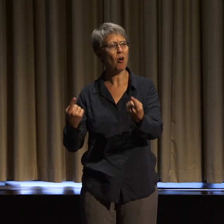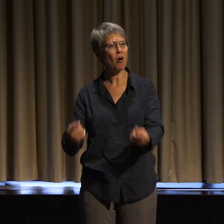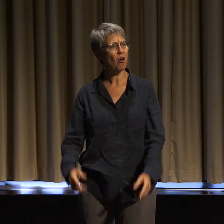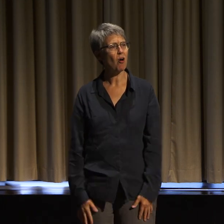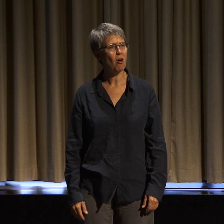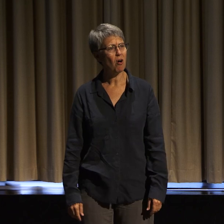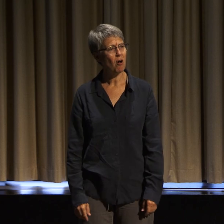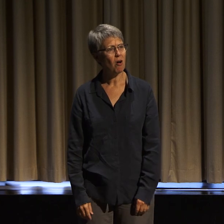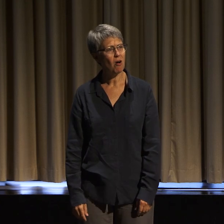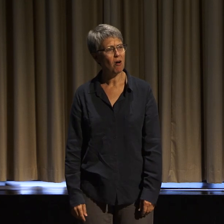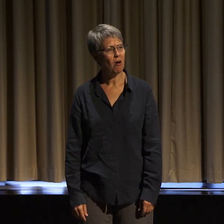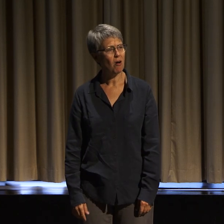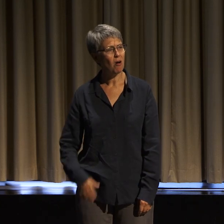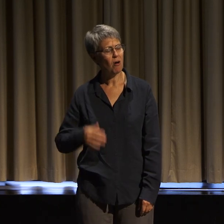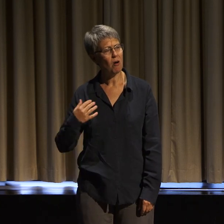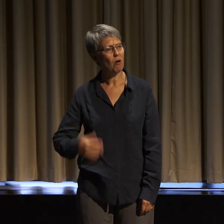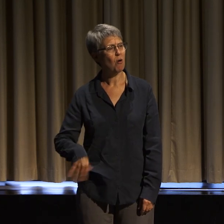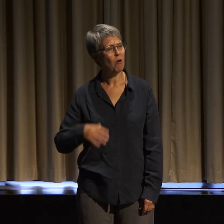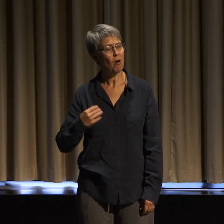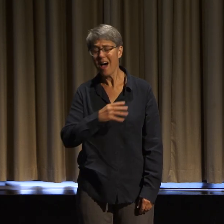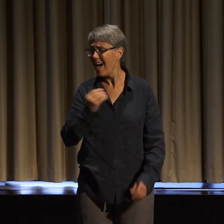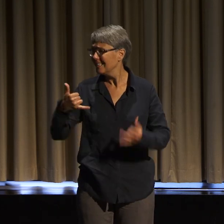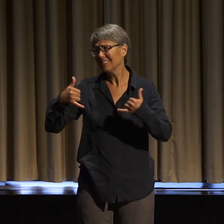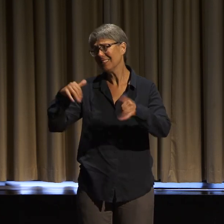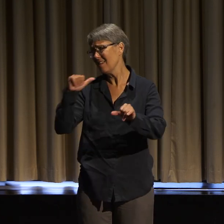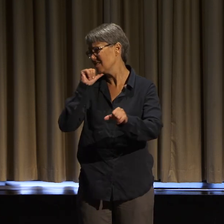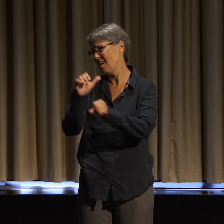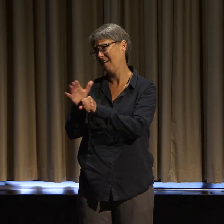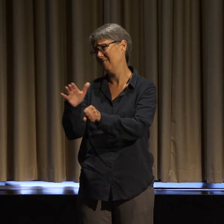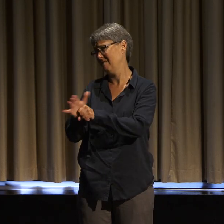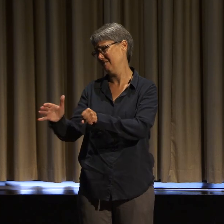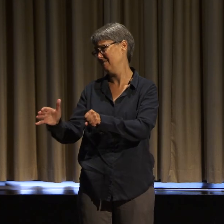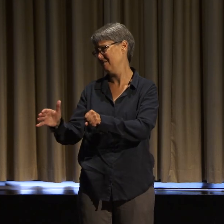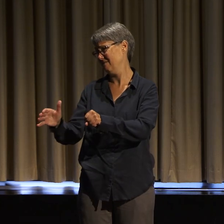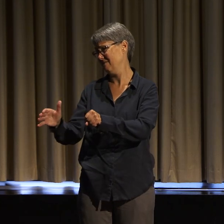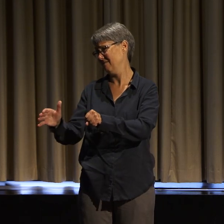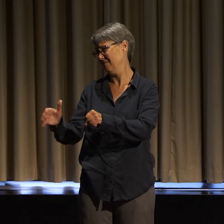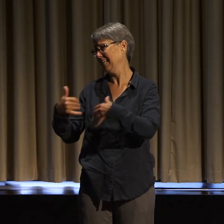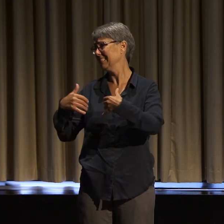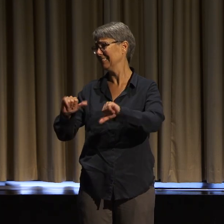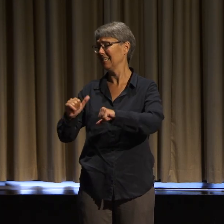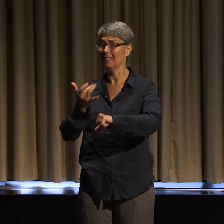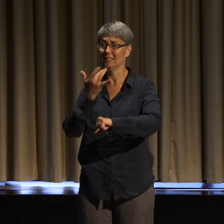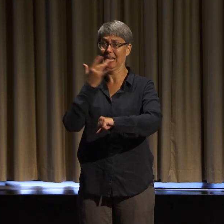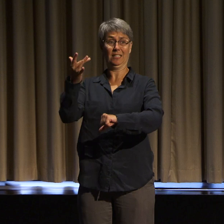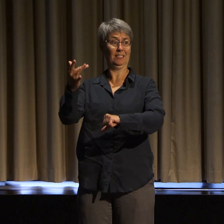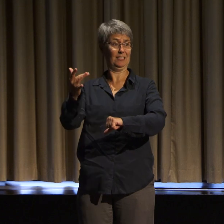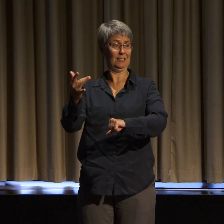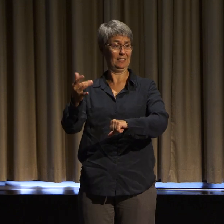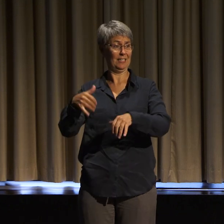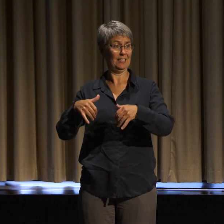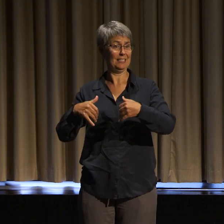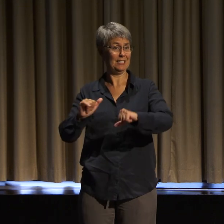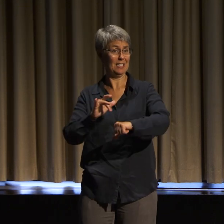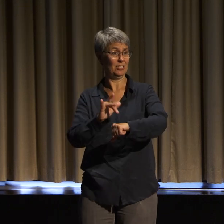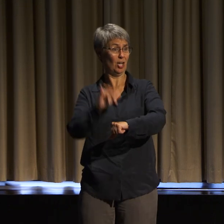For all that is still not, I think about what it would have meant to me to be able to have access to this kind of space when I was younger,